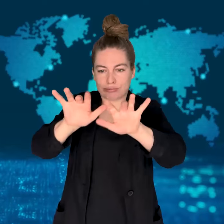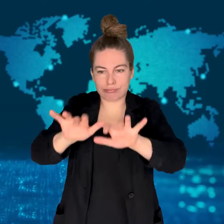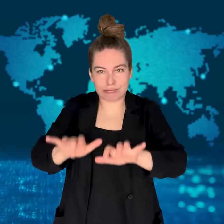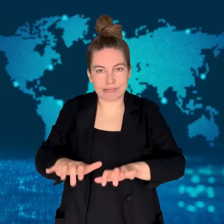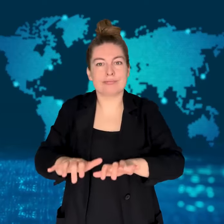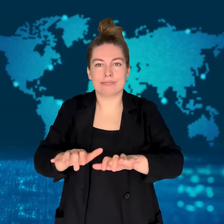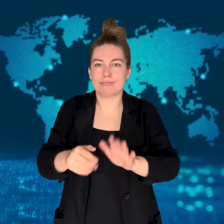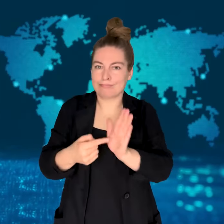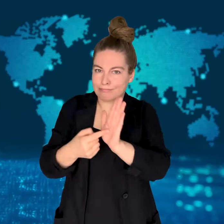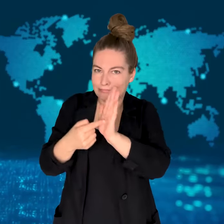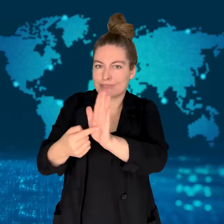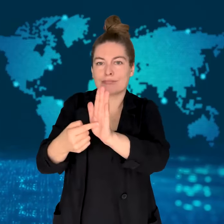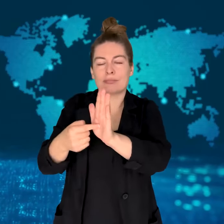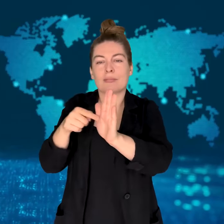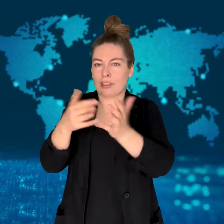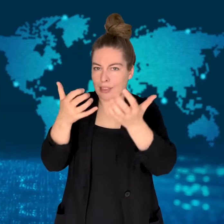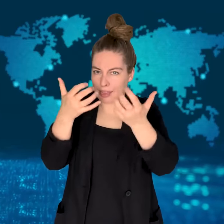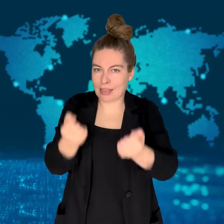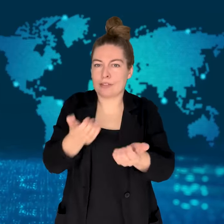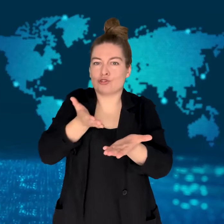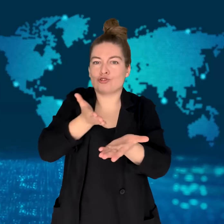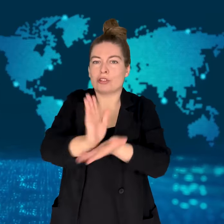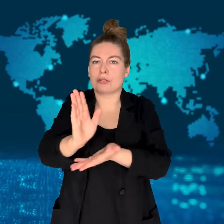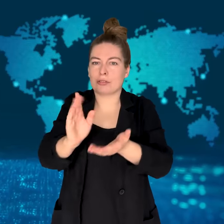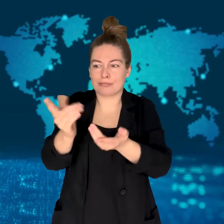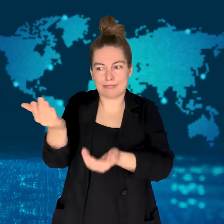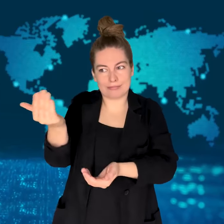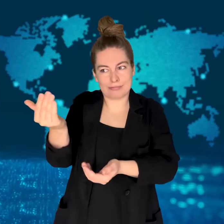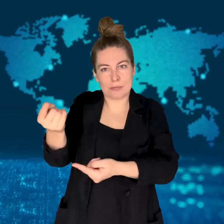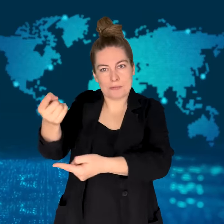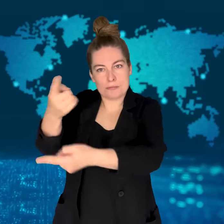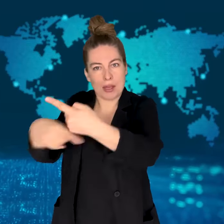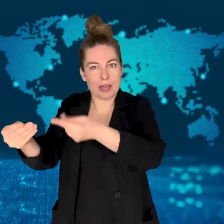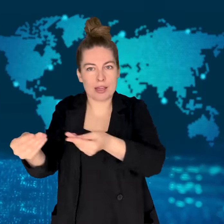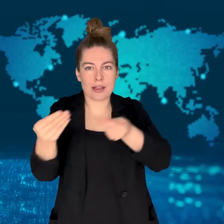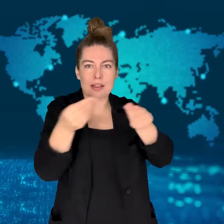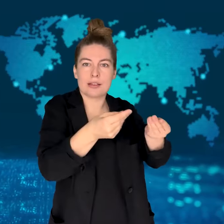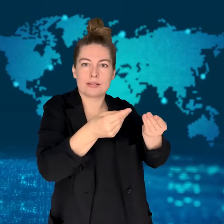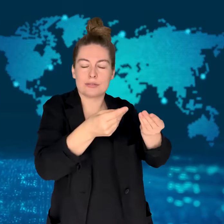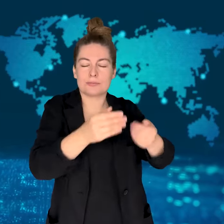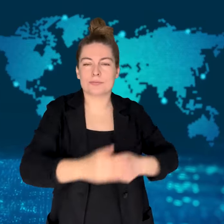a legal opinion showing they can be legally returned.